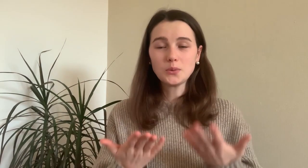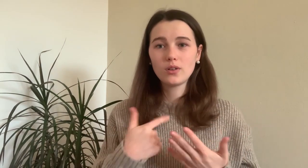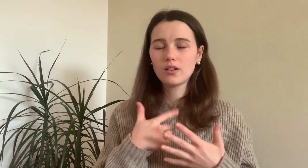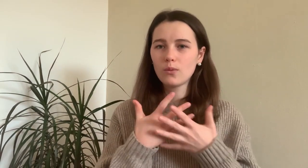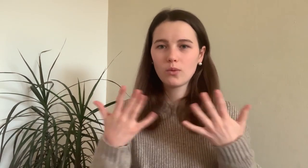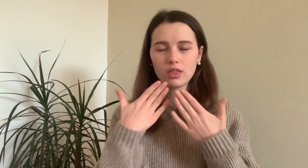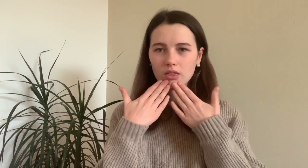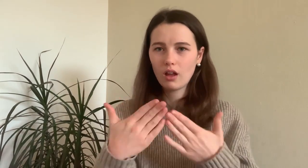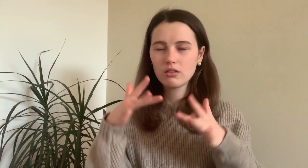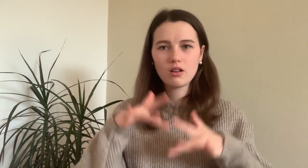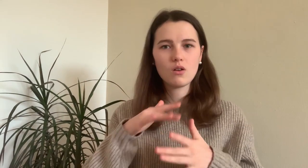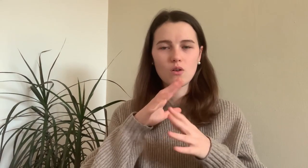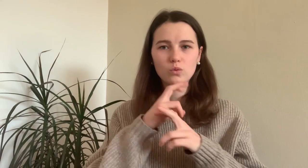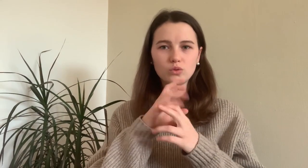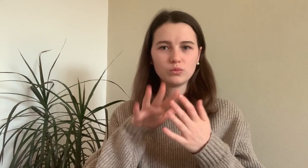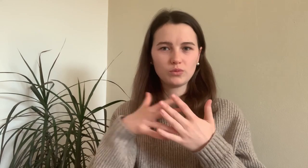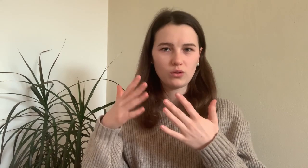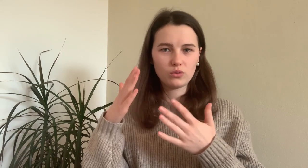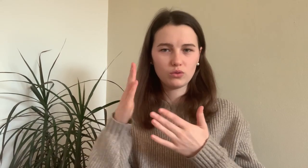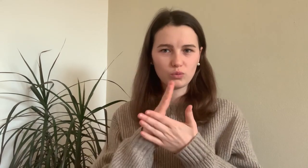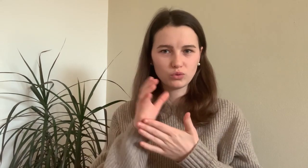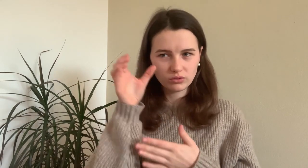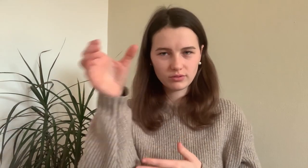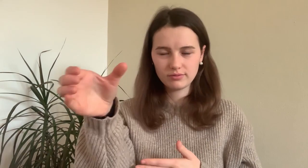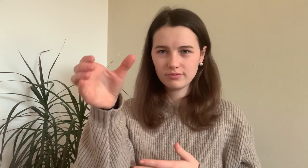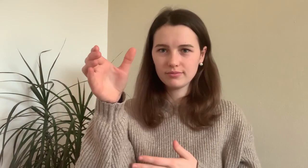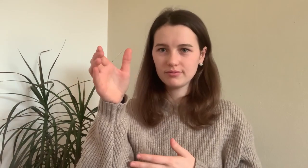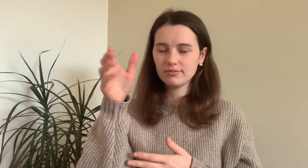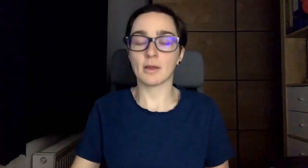That´s why I am very thankful for interpreters.